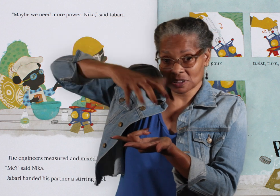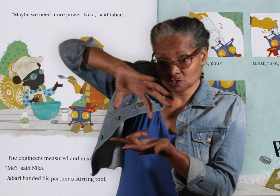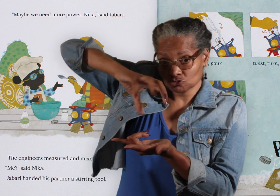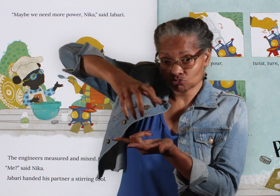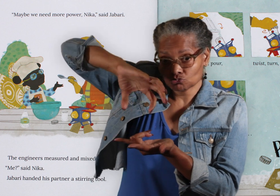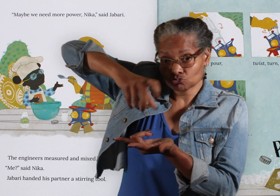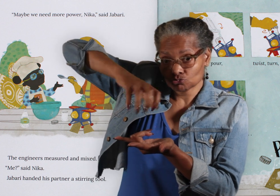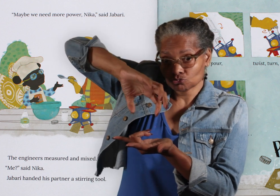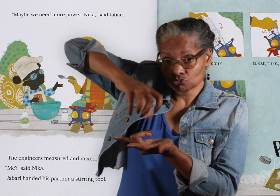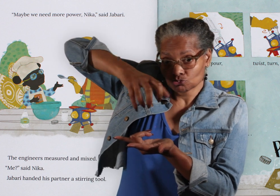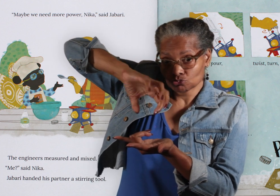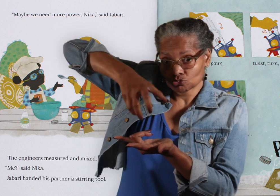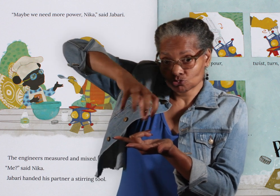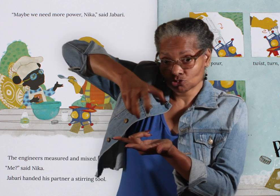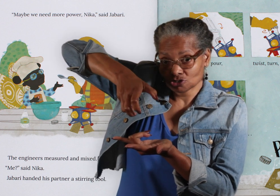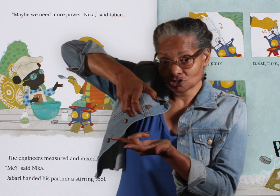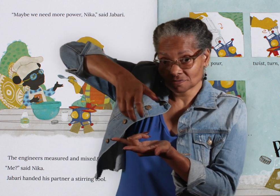twist,